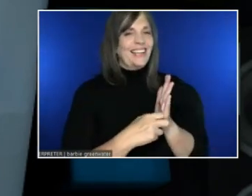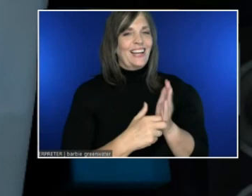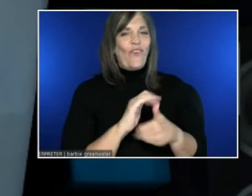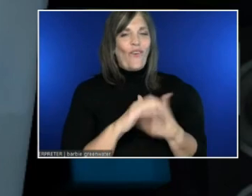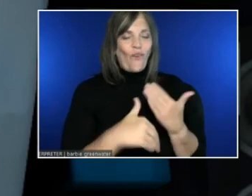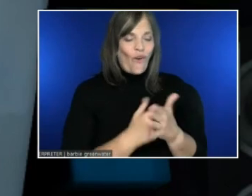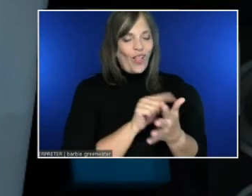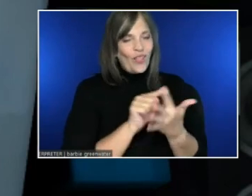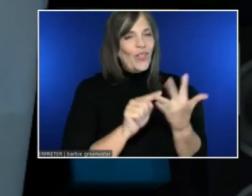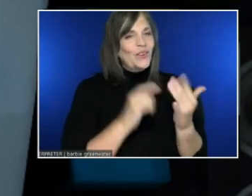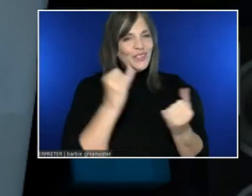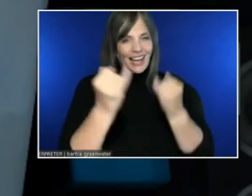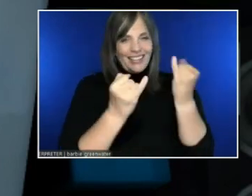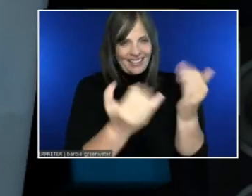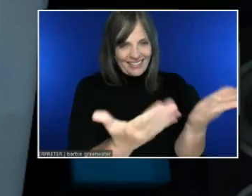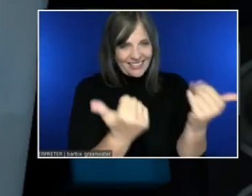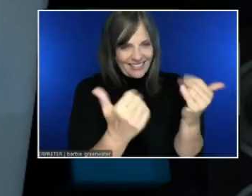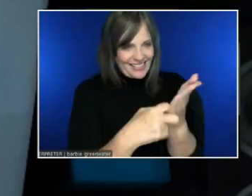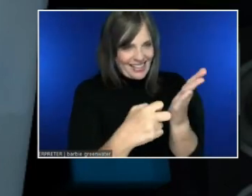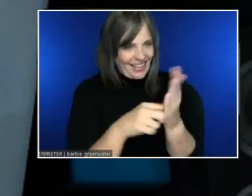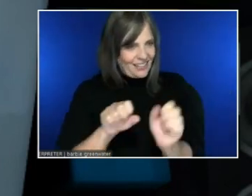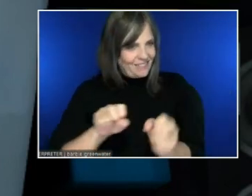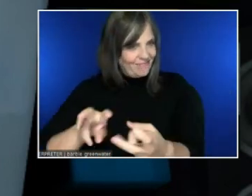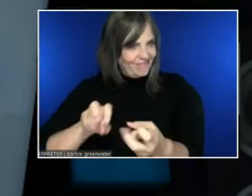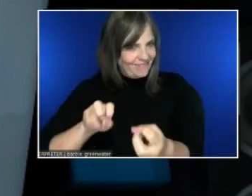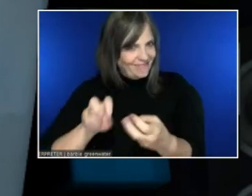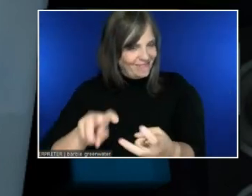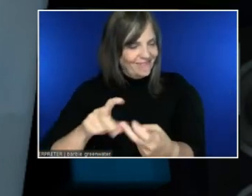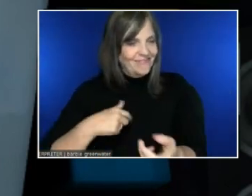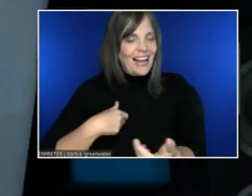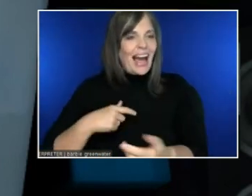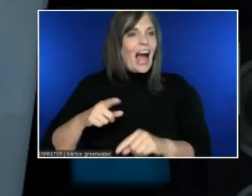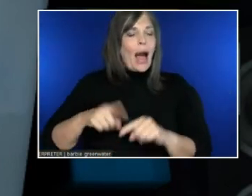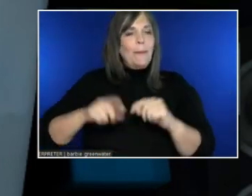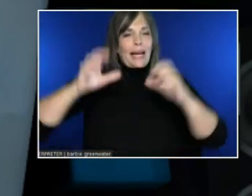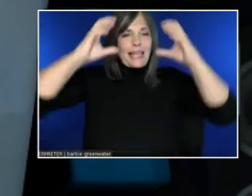I can't take notes and wear a headset at the same time. No problem.